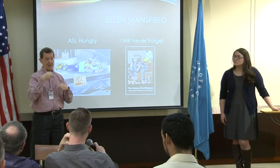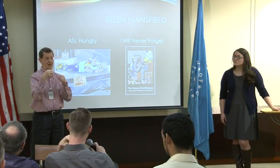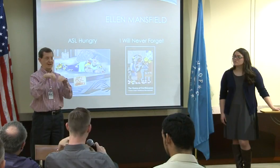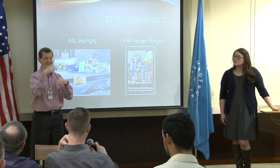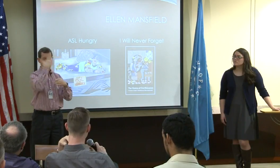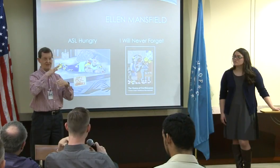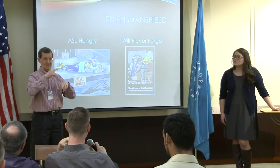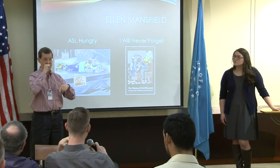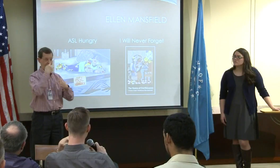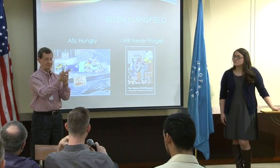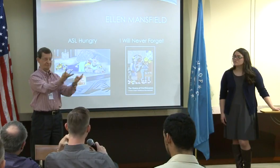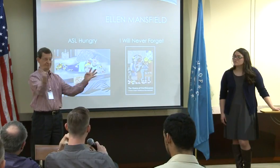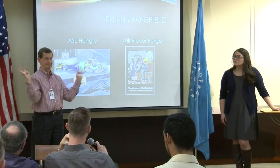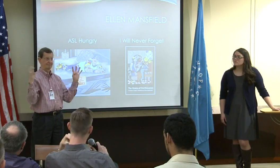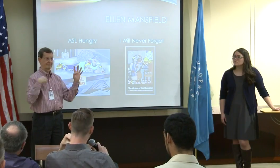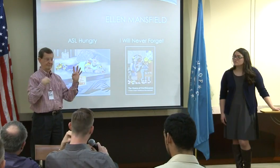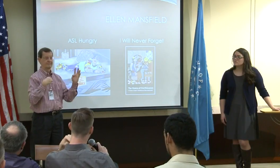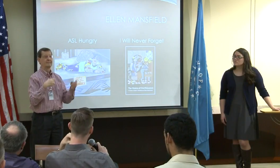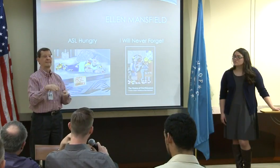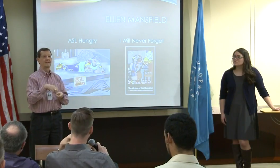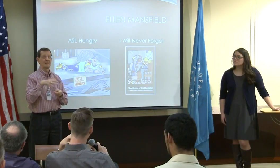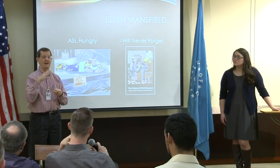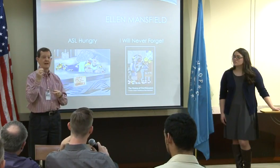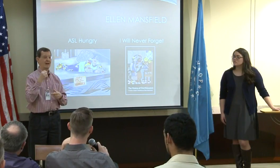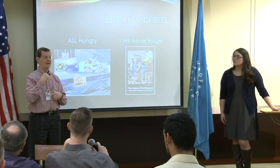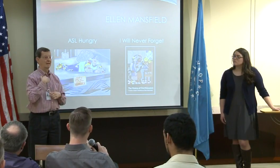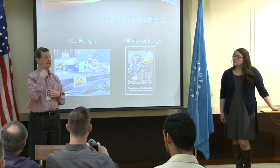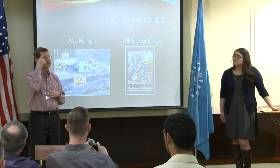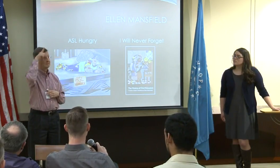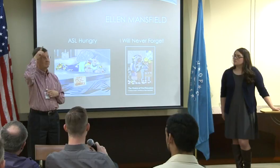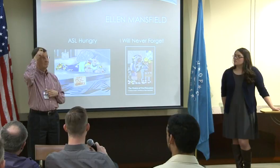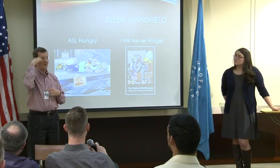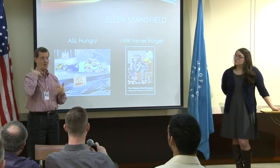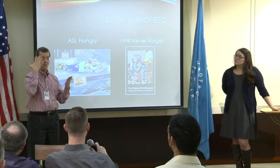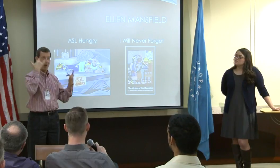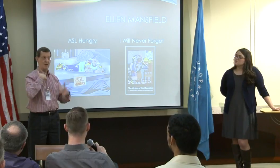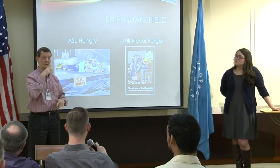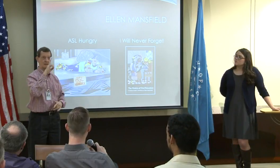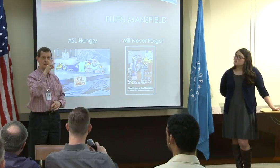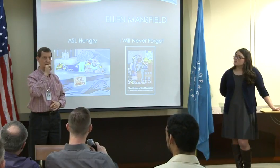What she did to me in front of all of the other students and how that has still affected me.